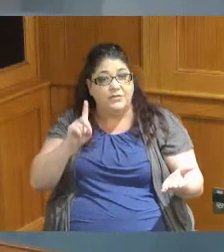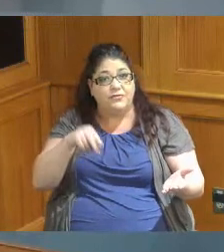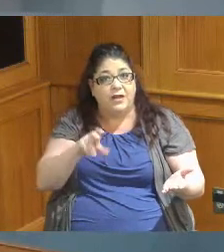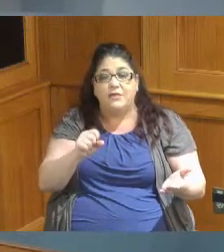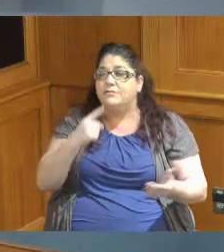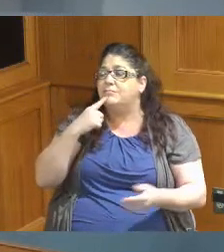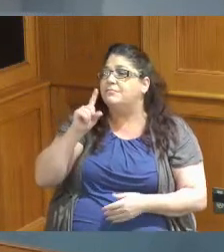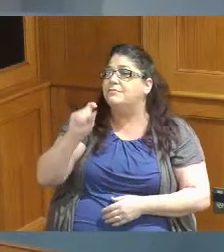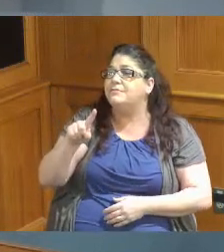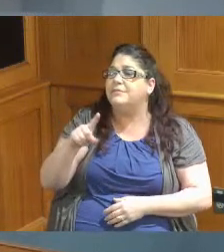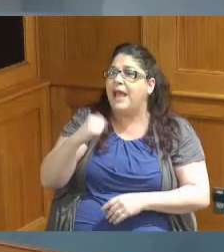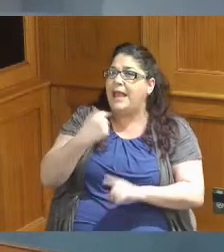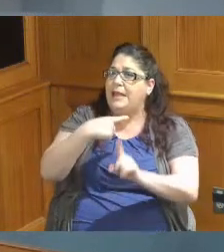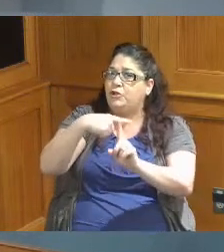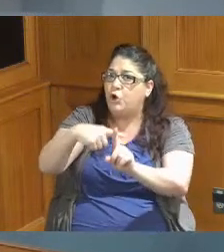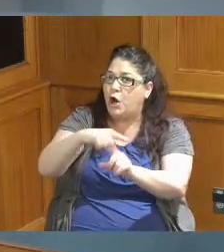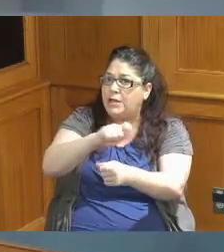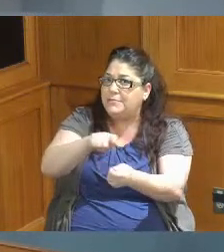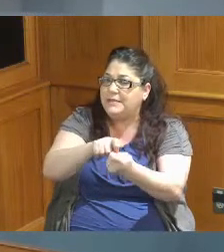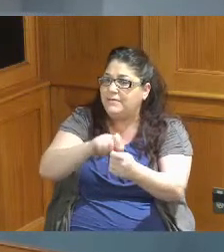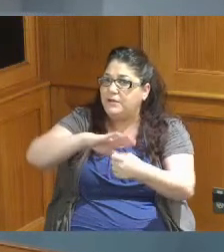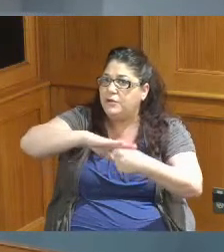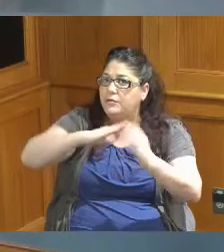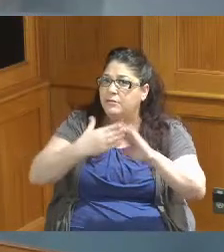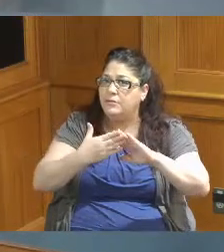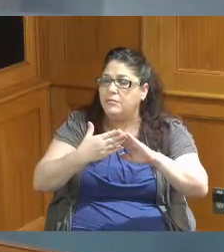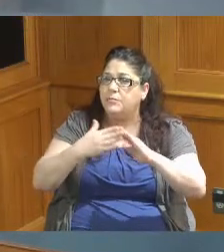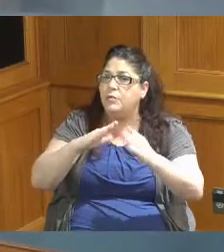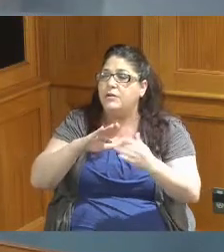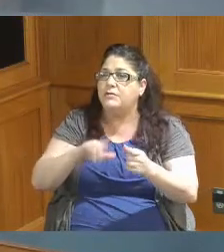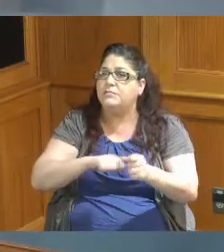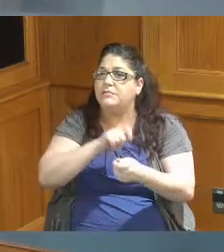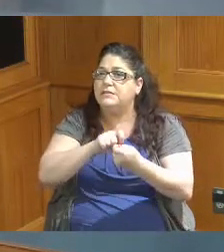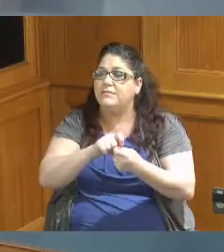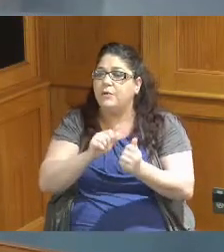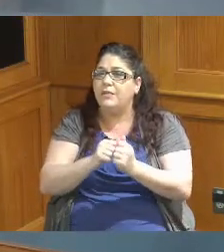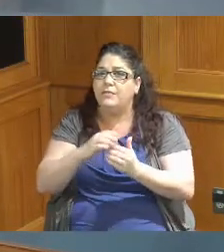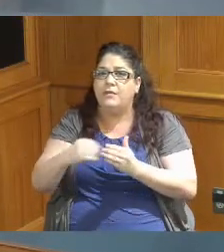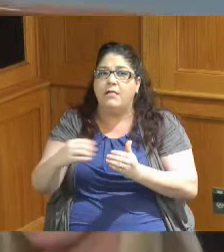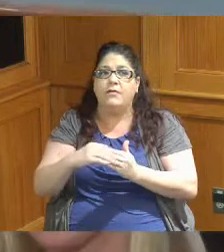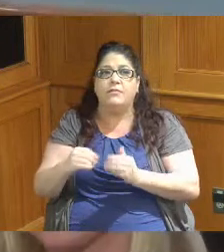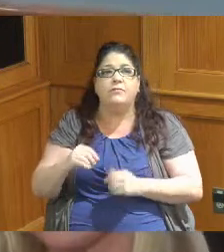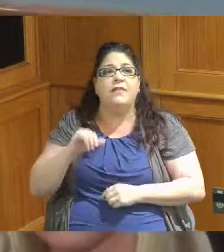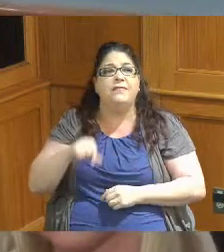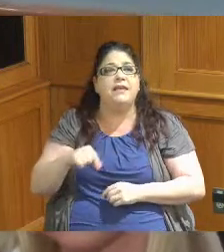are you targeting any communities in particular with these dollars so these dollars will go to